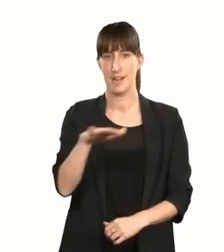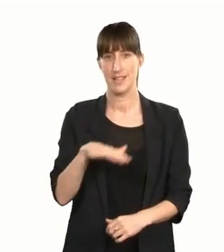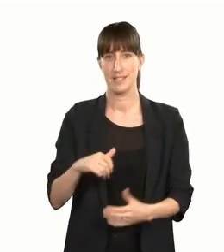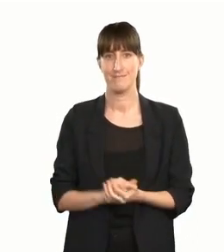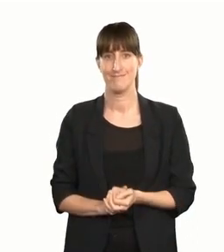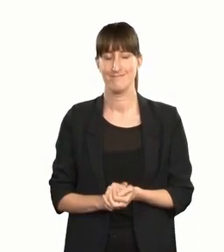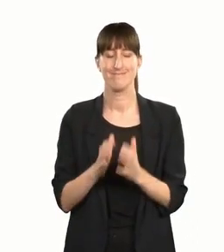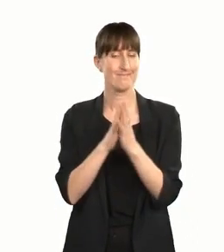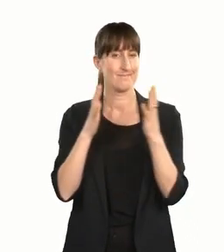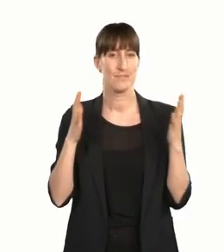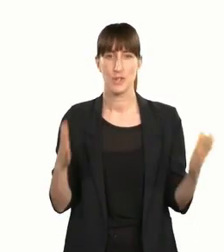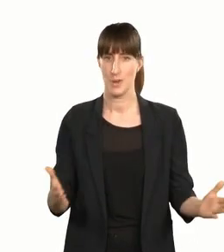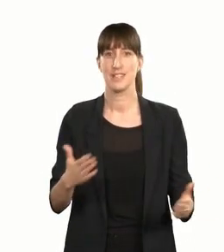Ka nui te mihi ki a koutou — many thanks to you all.